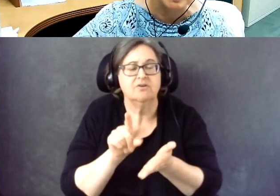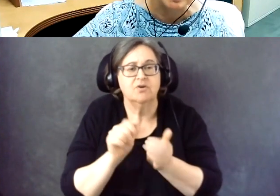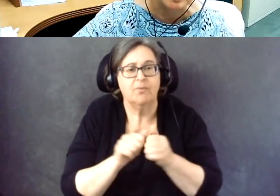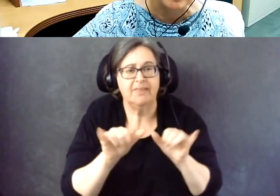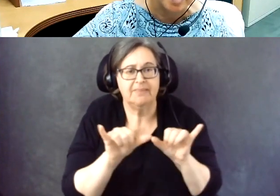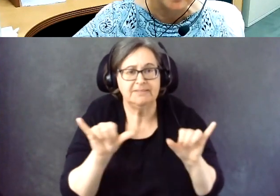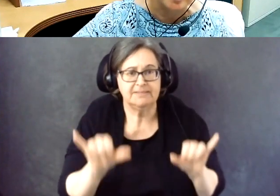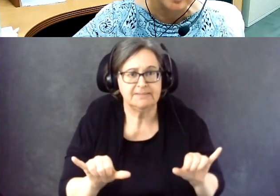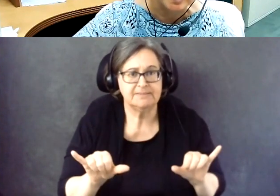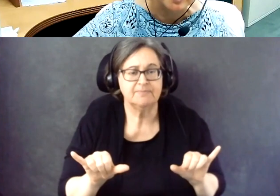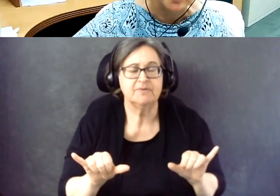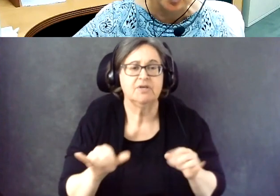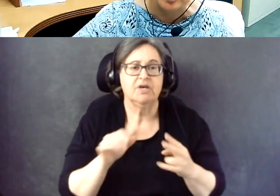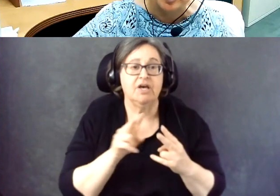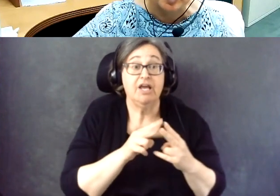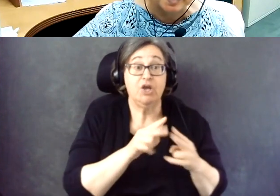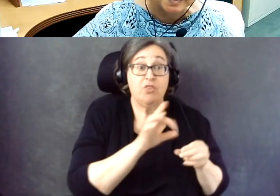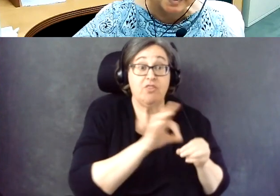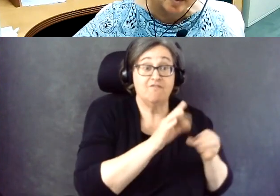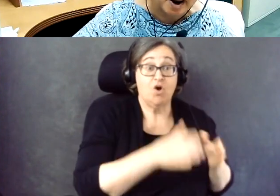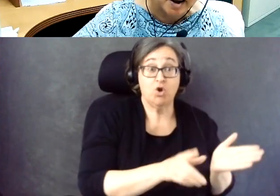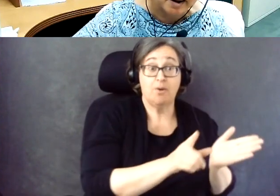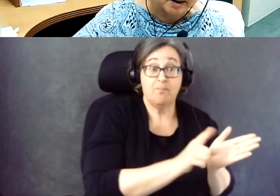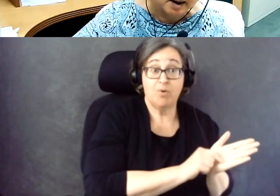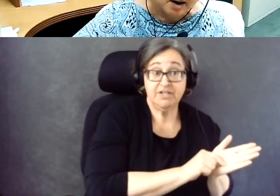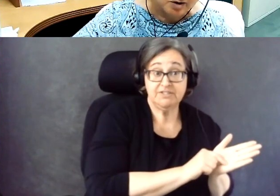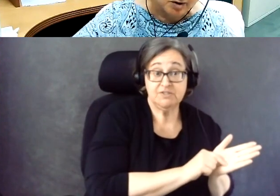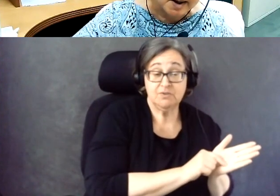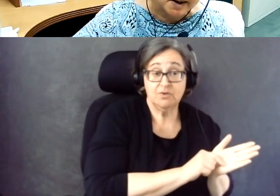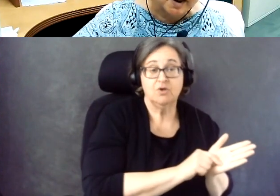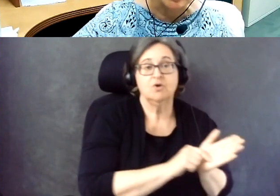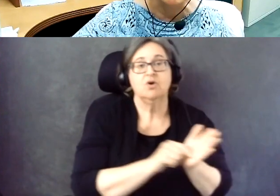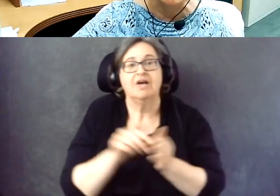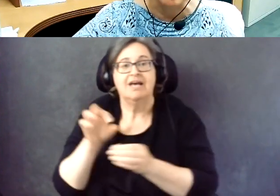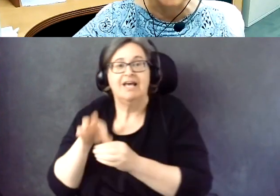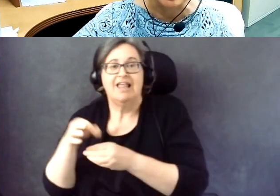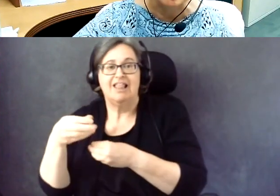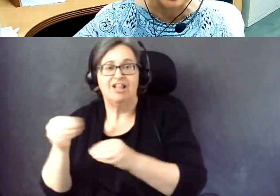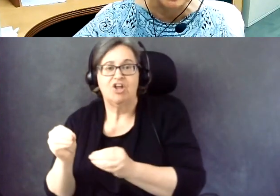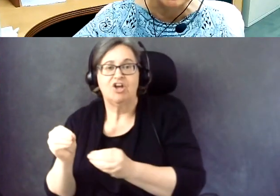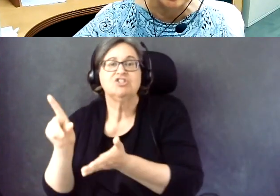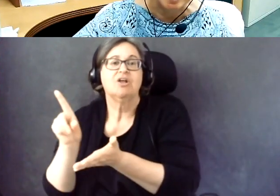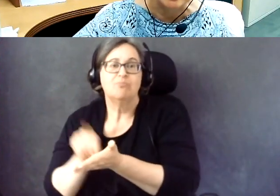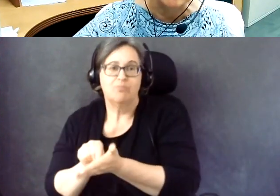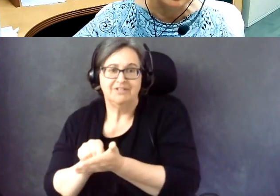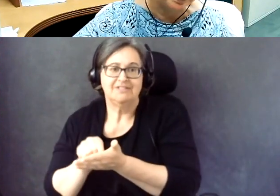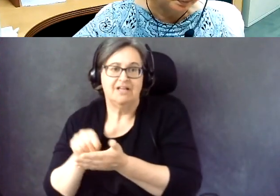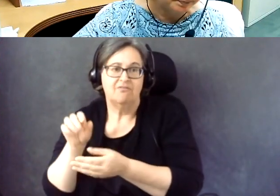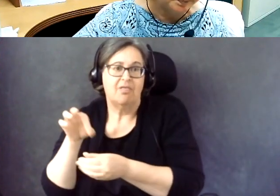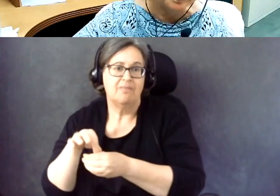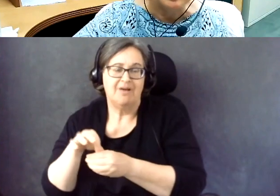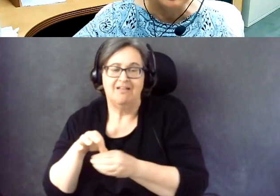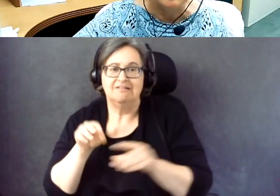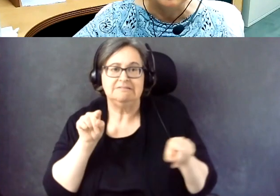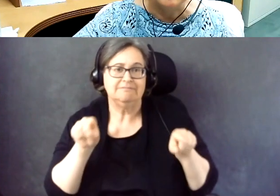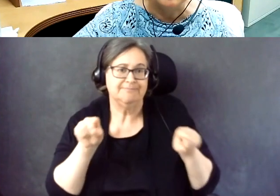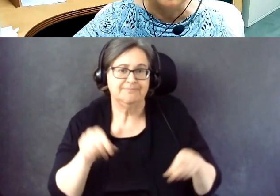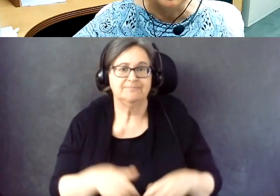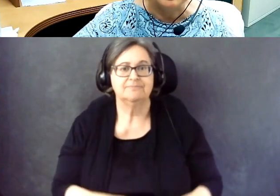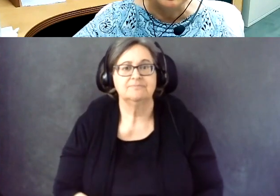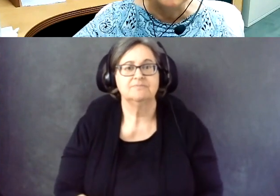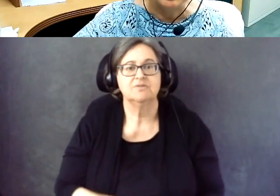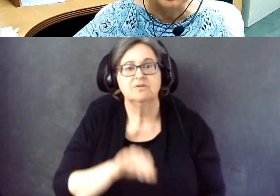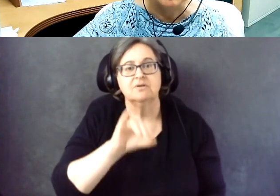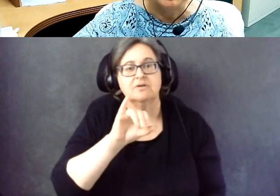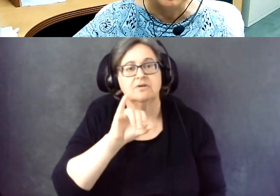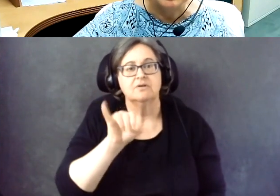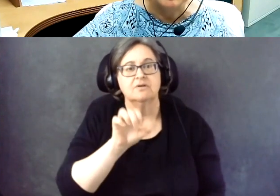Either it's the voter that prints out the ballot, or it's the election office that prints